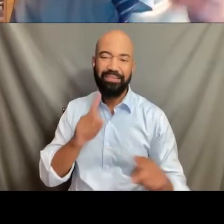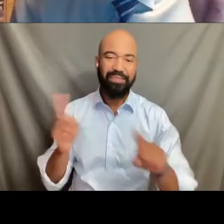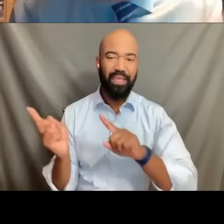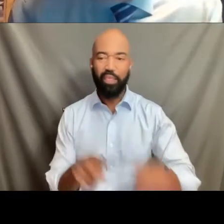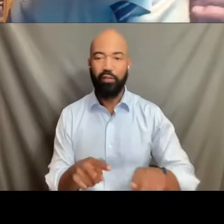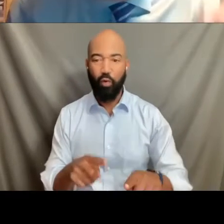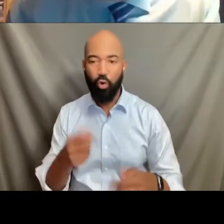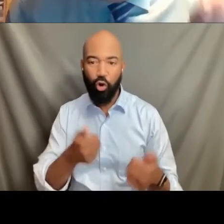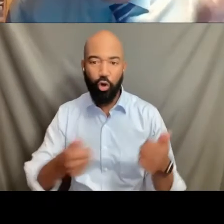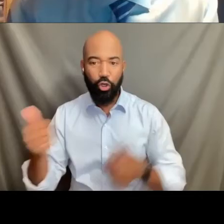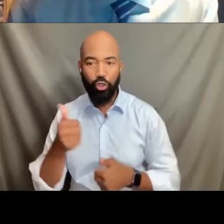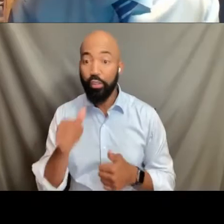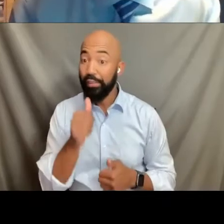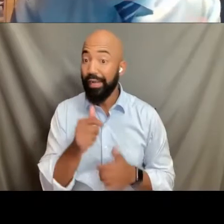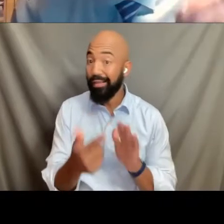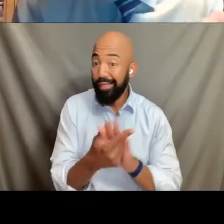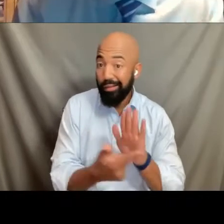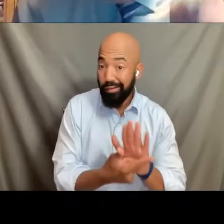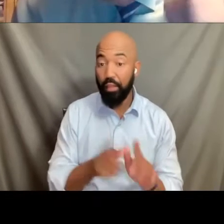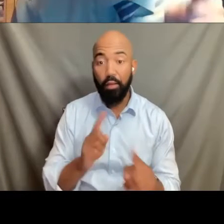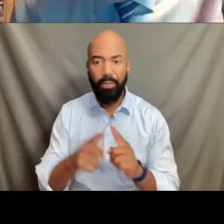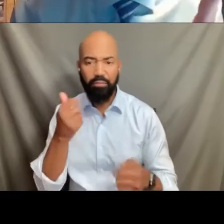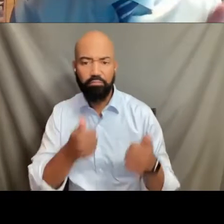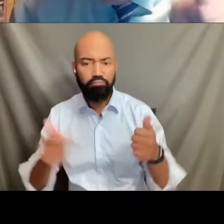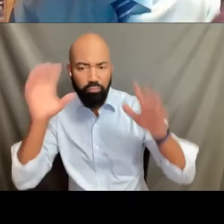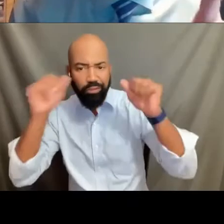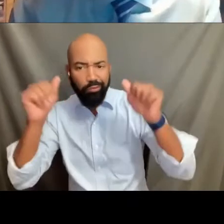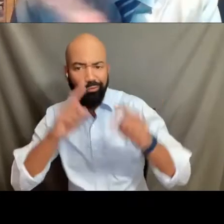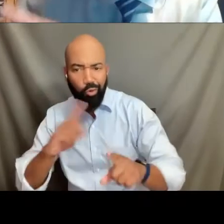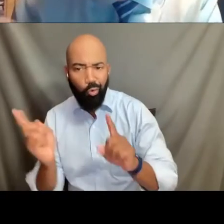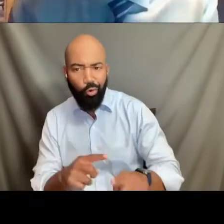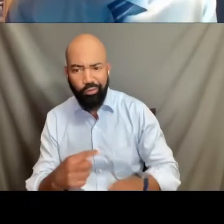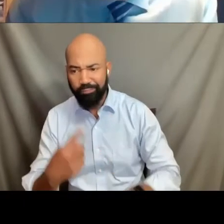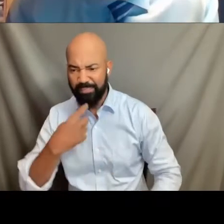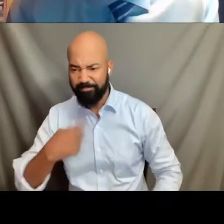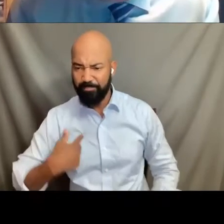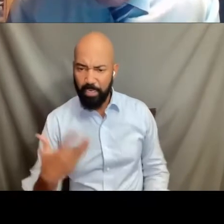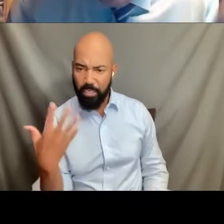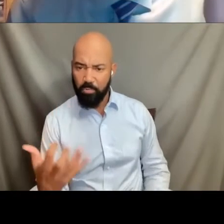it's an executive order that he issued that said, I want, I want a cross government,